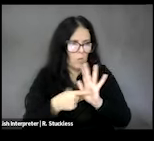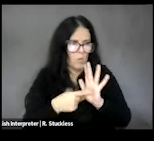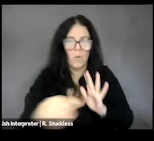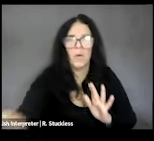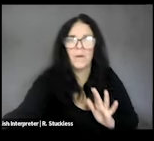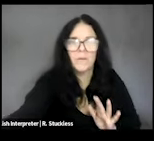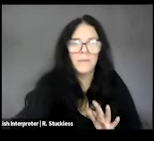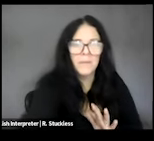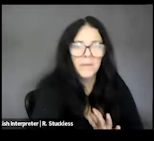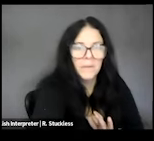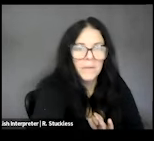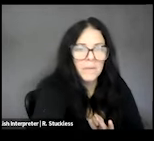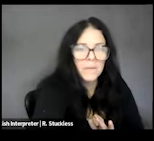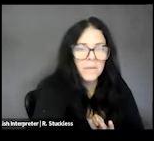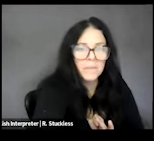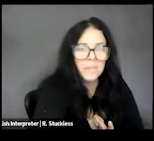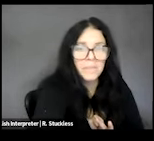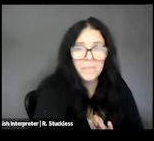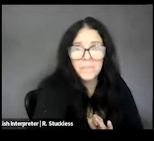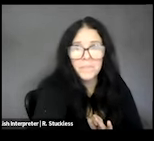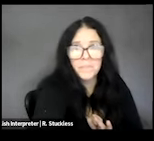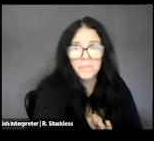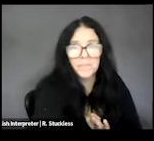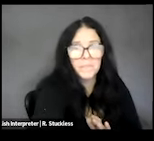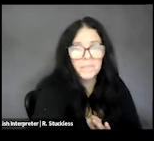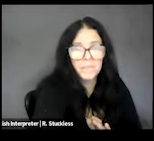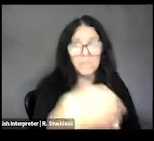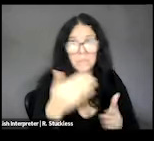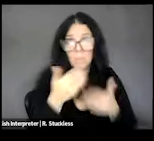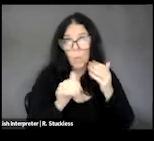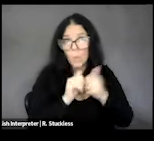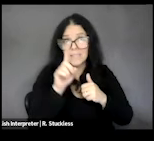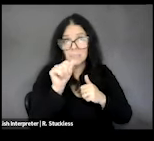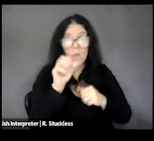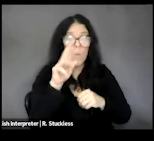with a disability or have acquired one over your lifetime, once your body becomes a disabled one,